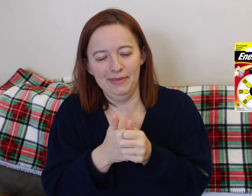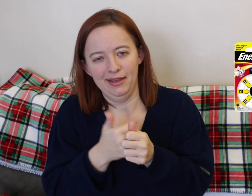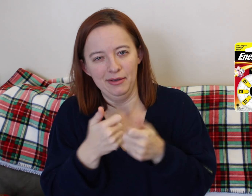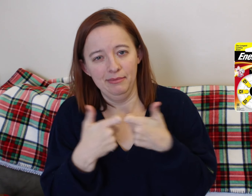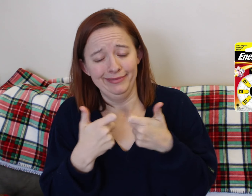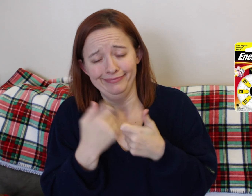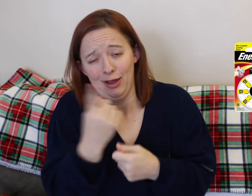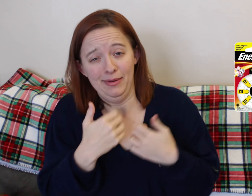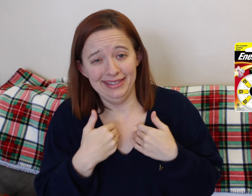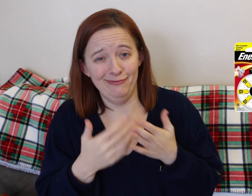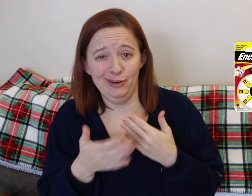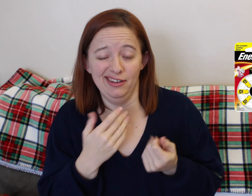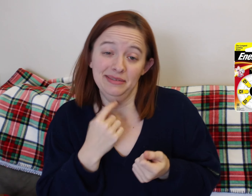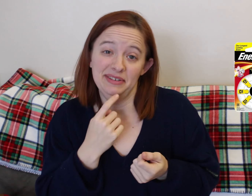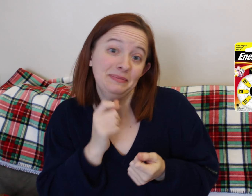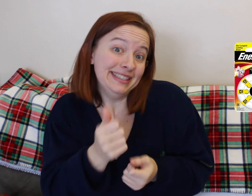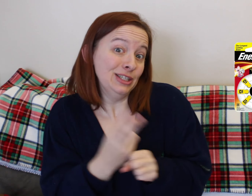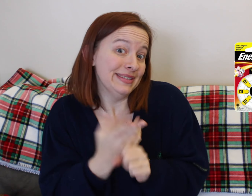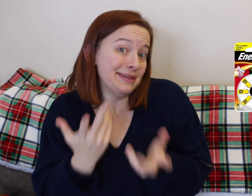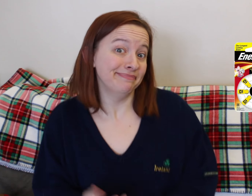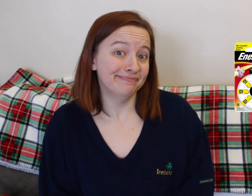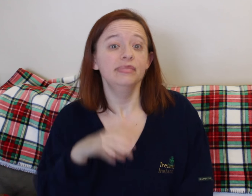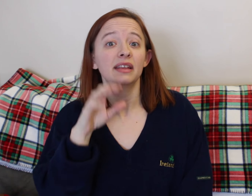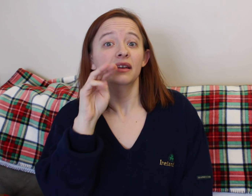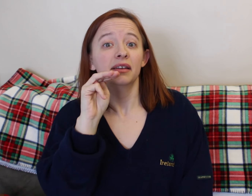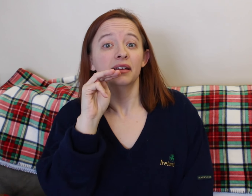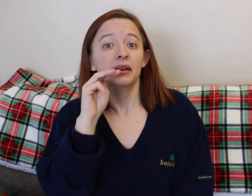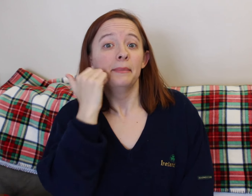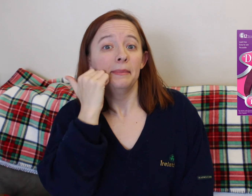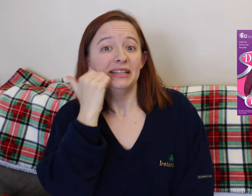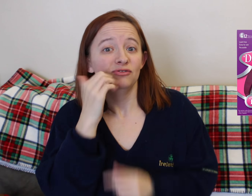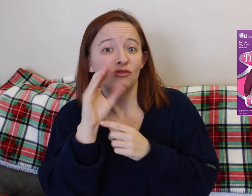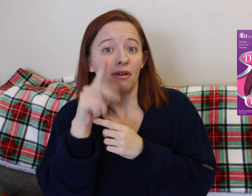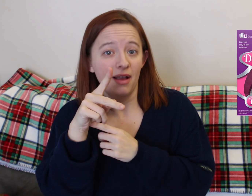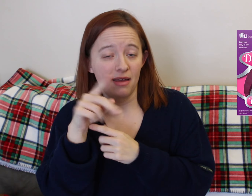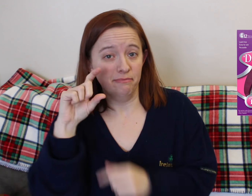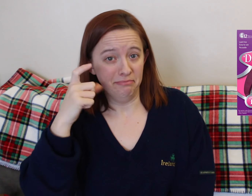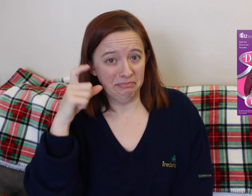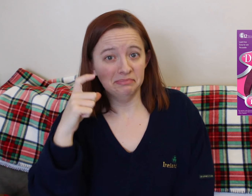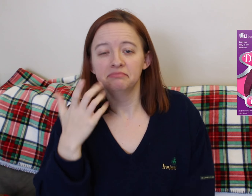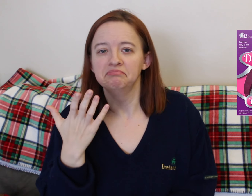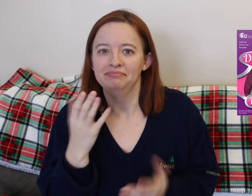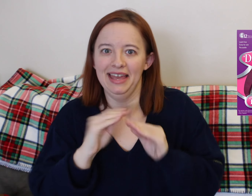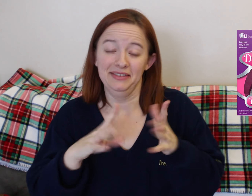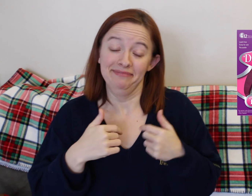But, they're hearing aid batteries. We didn't end up using them there, but you know it just happened that we didn't.